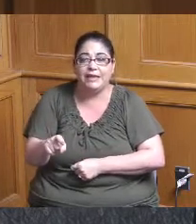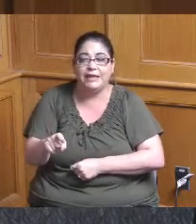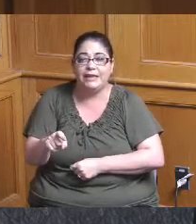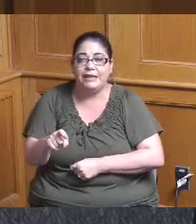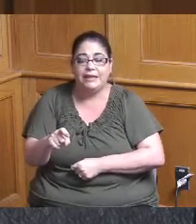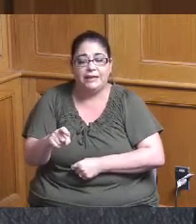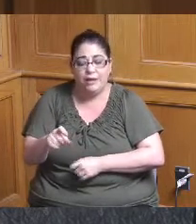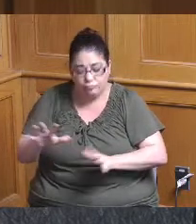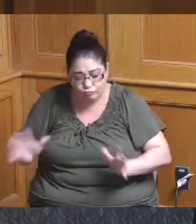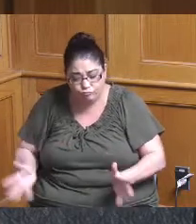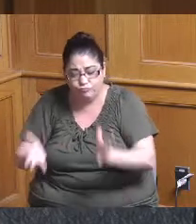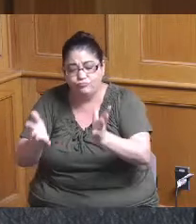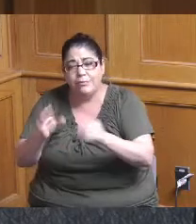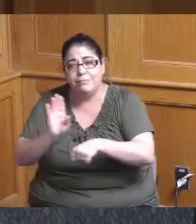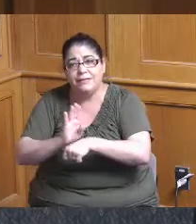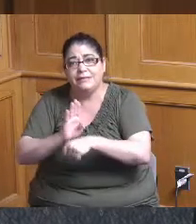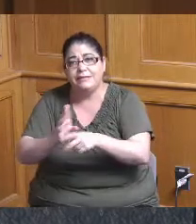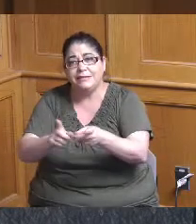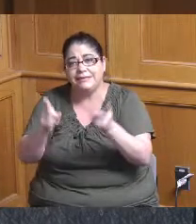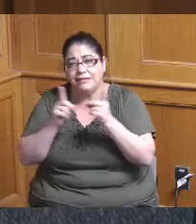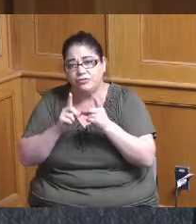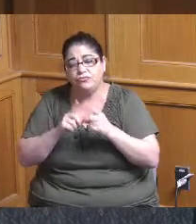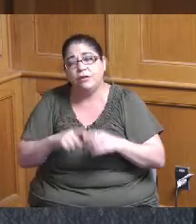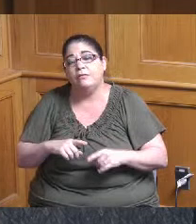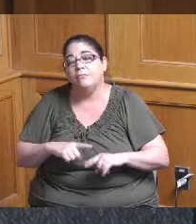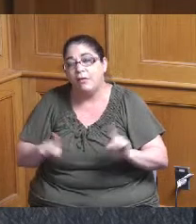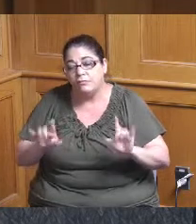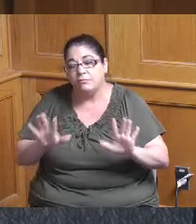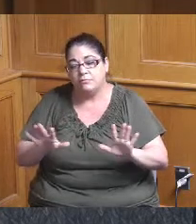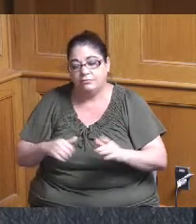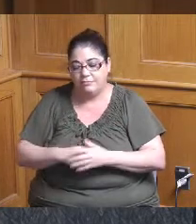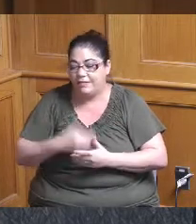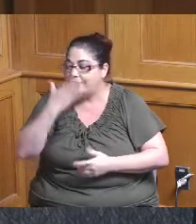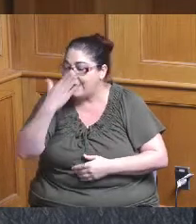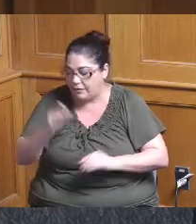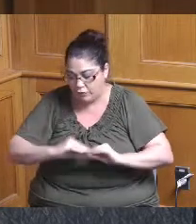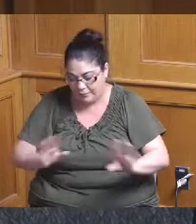the business district out in these communities so okay thank you very much really appreciate it